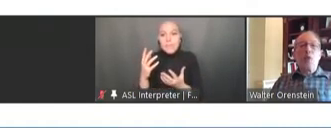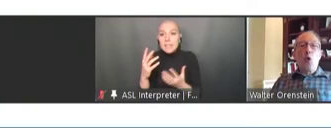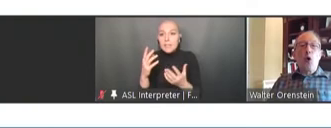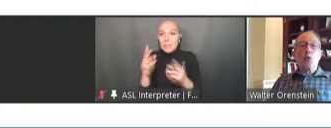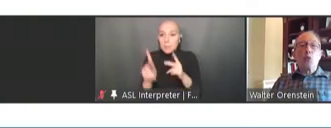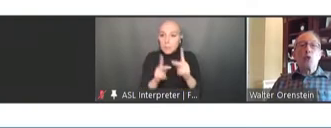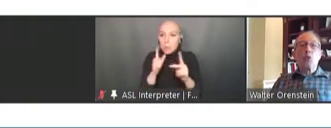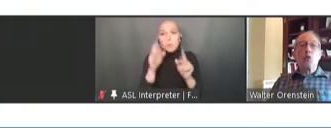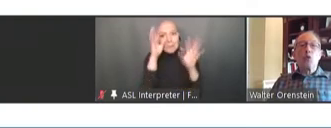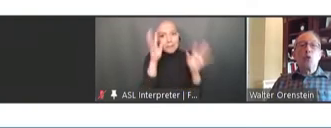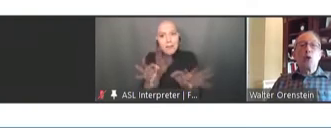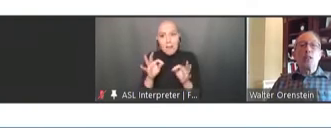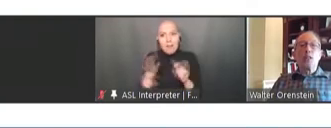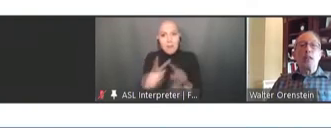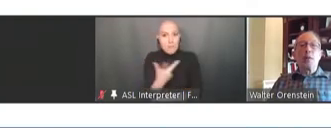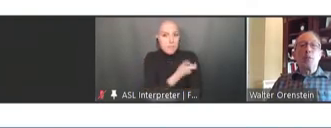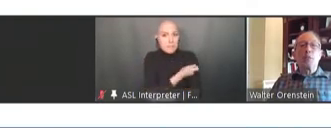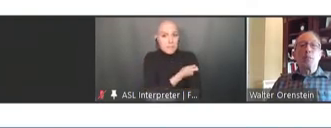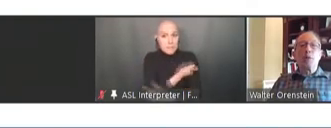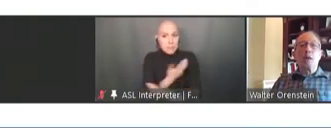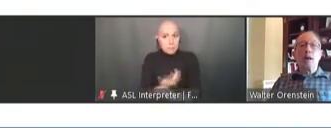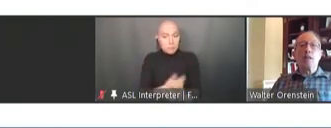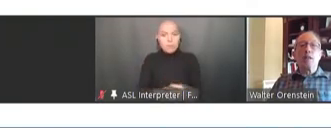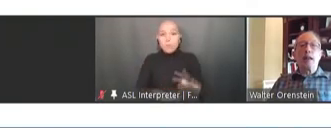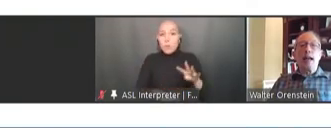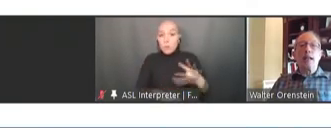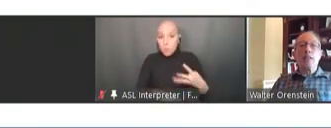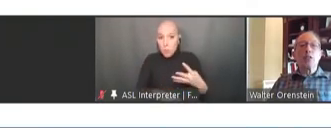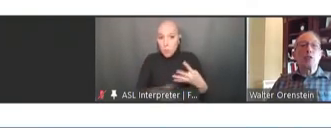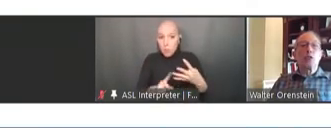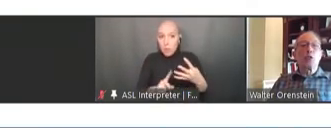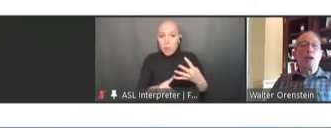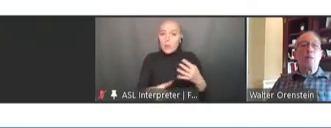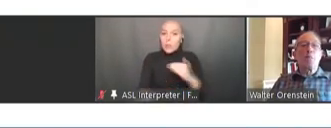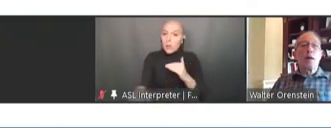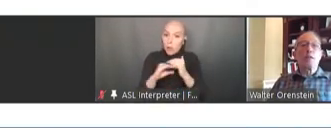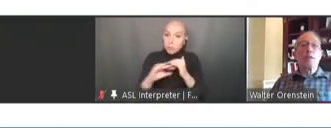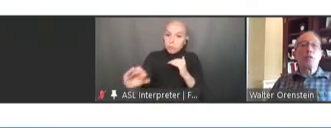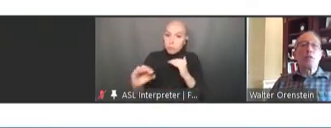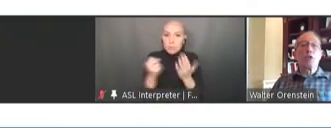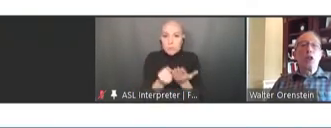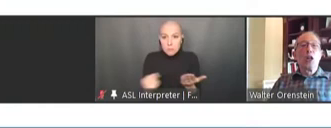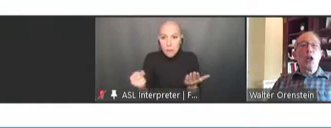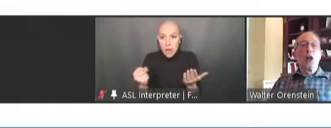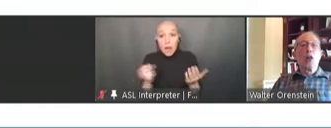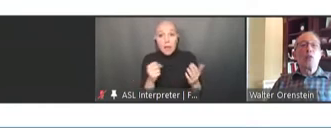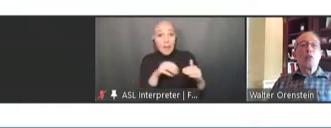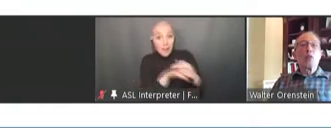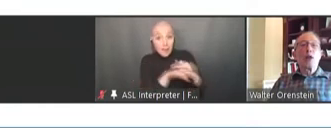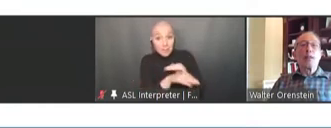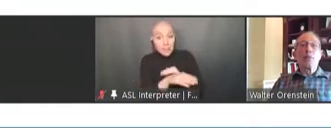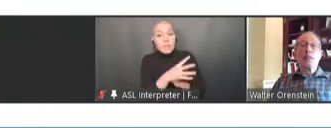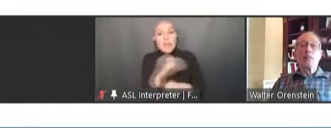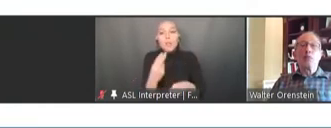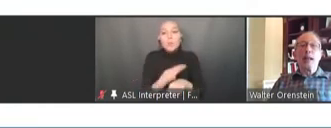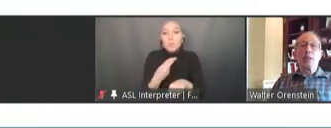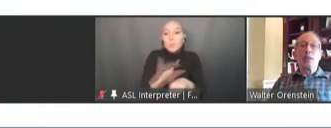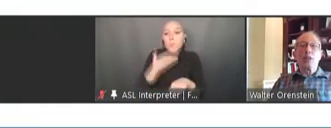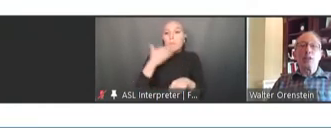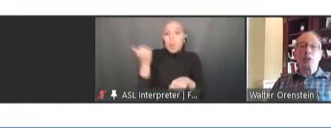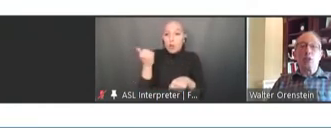Fourth was to ensure a stable supply of, access to, and better use of recommended vaccines. So,